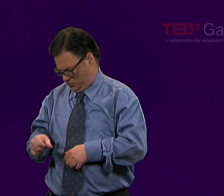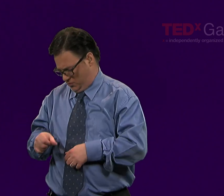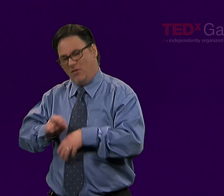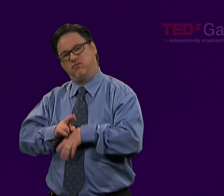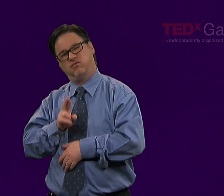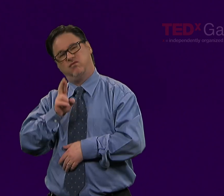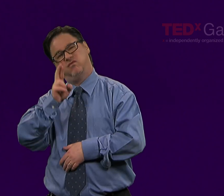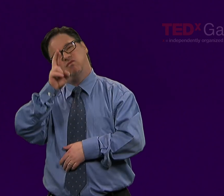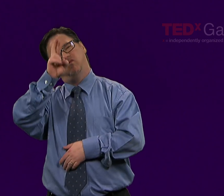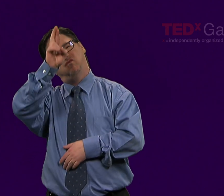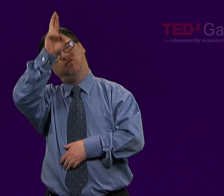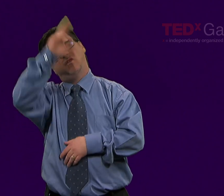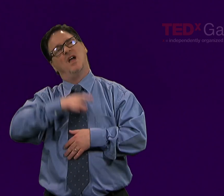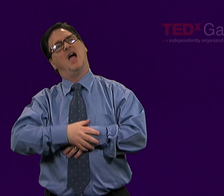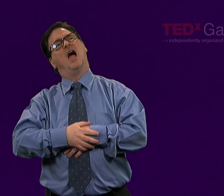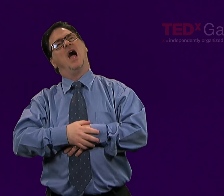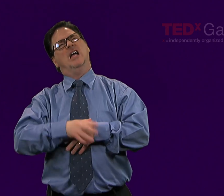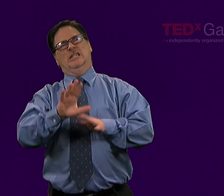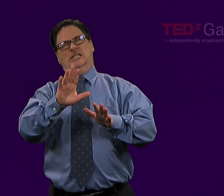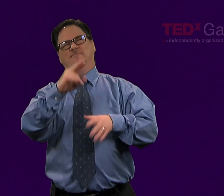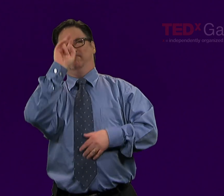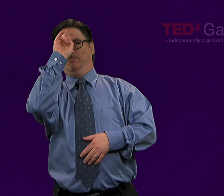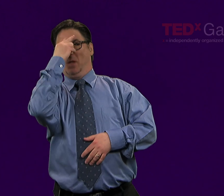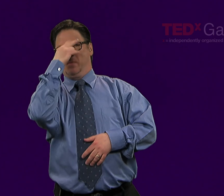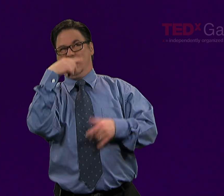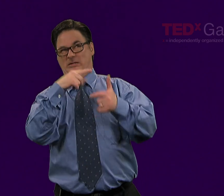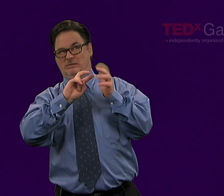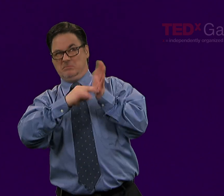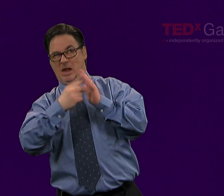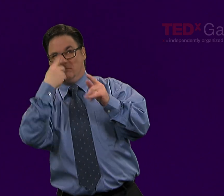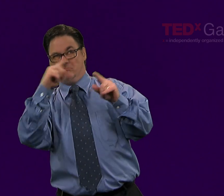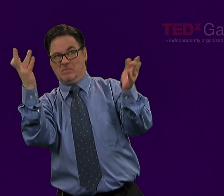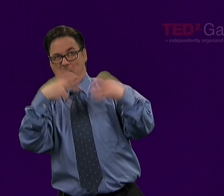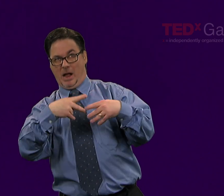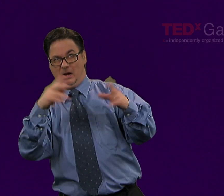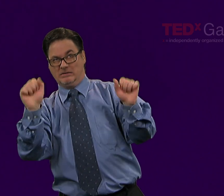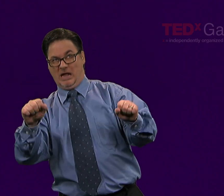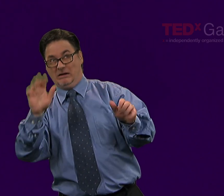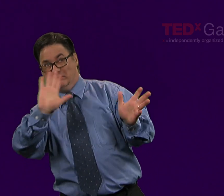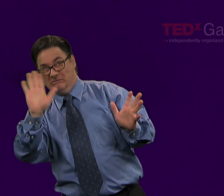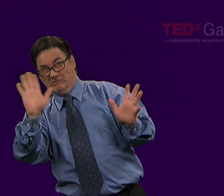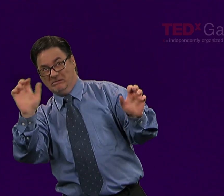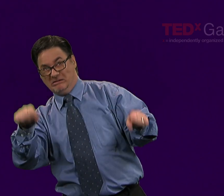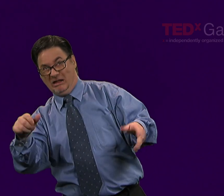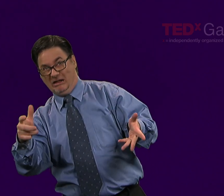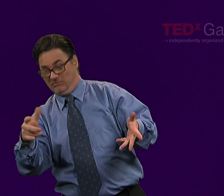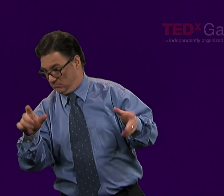Once that ignition button is hit, and the rocket is having its fuel expended